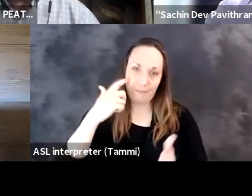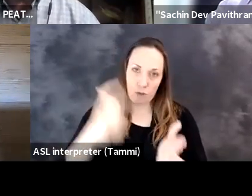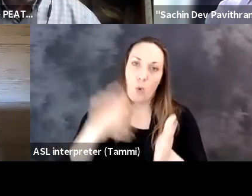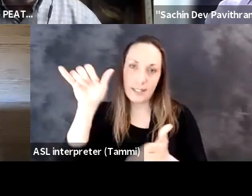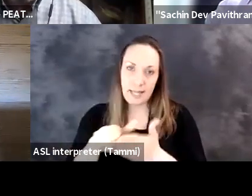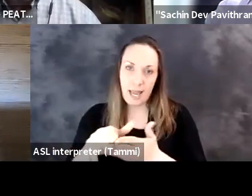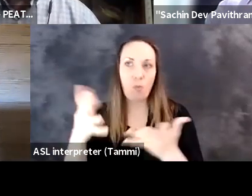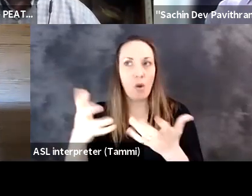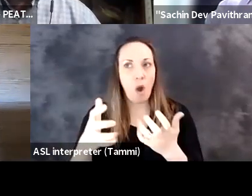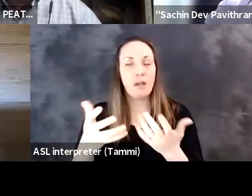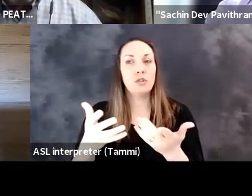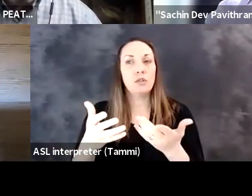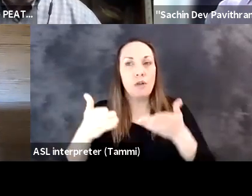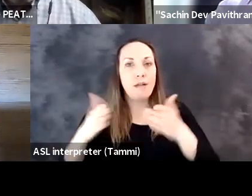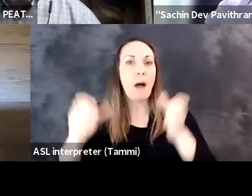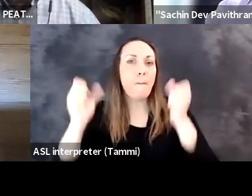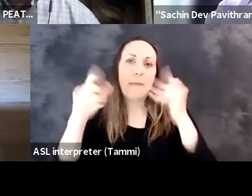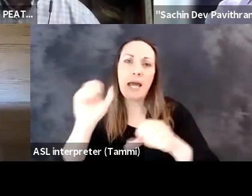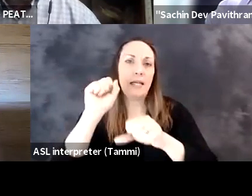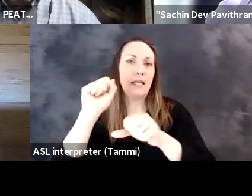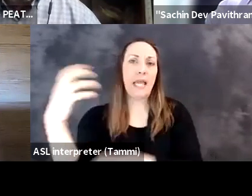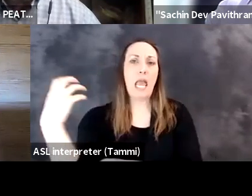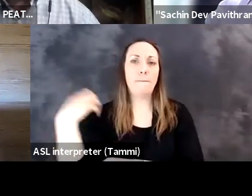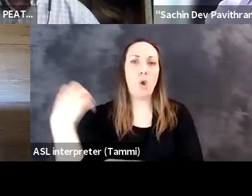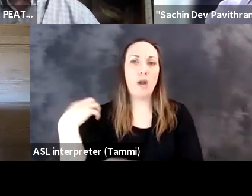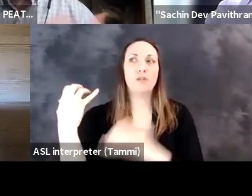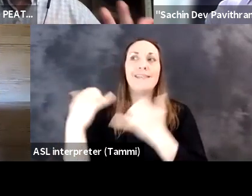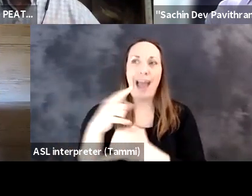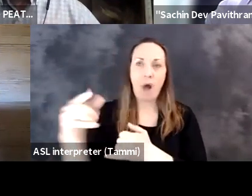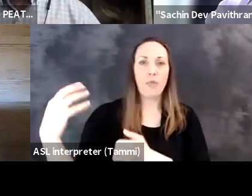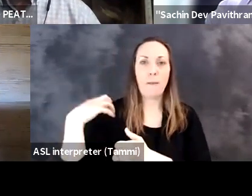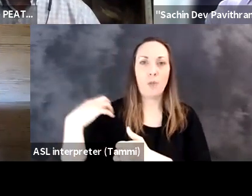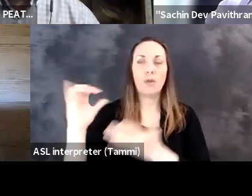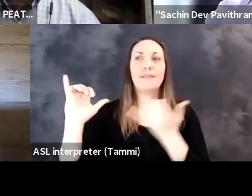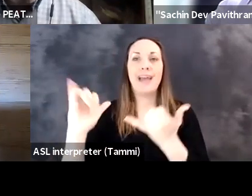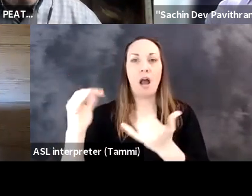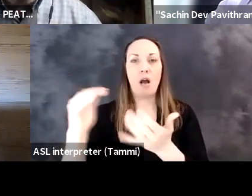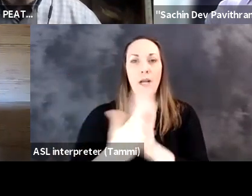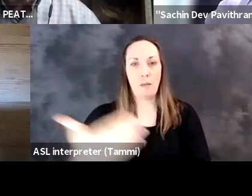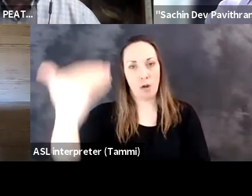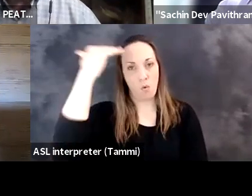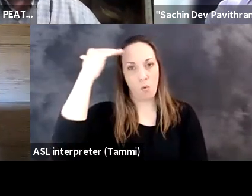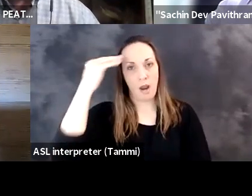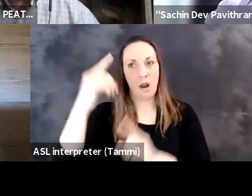have definitely seen that. And, again, we want to enable all employers, I think so many employers are